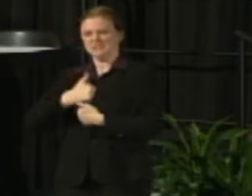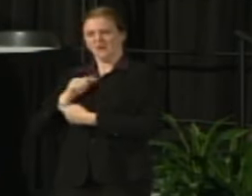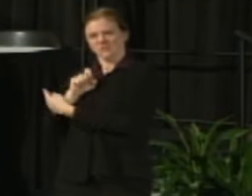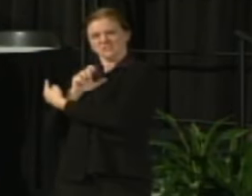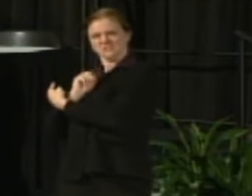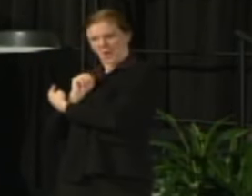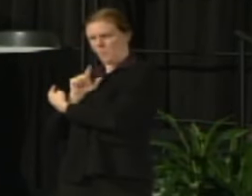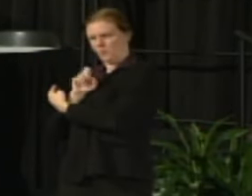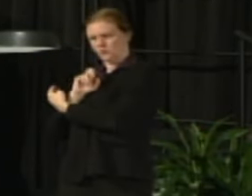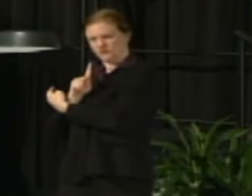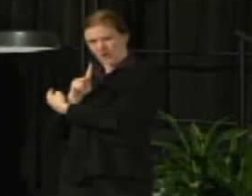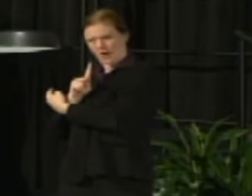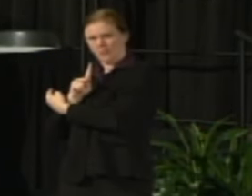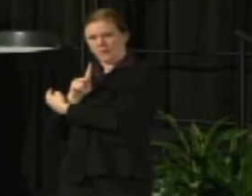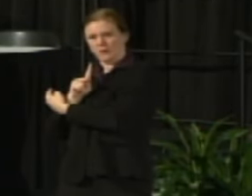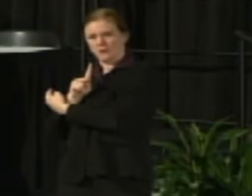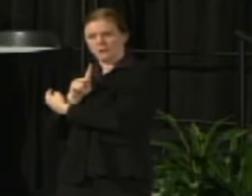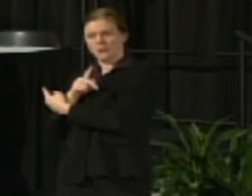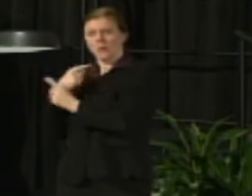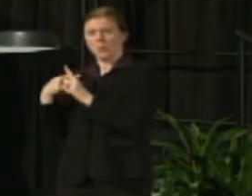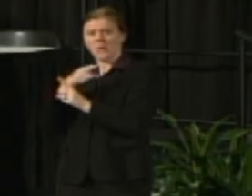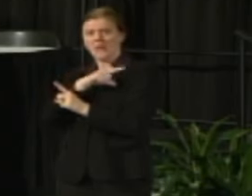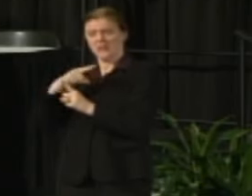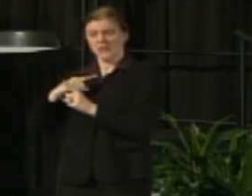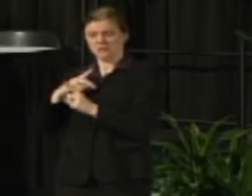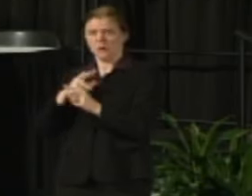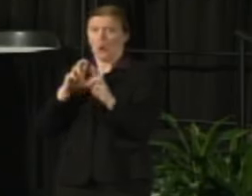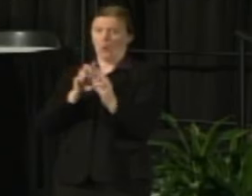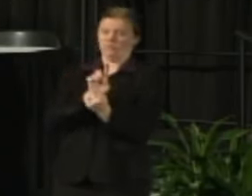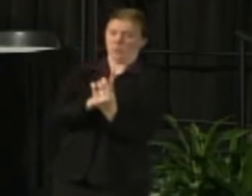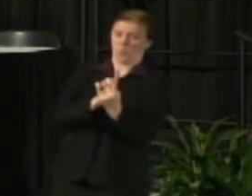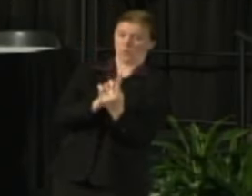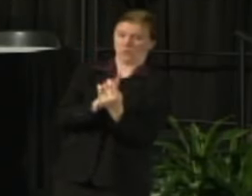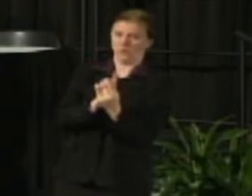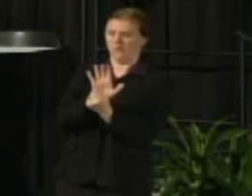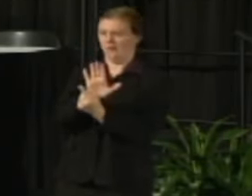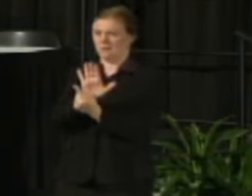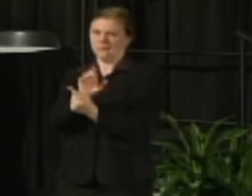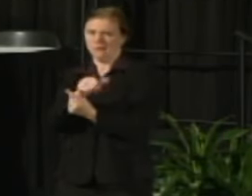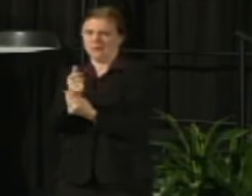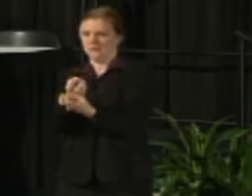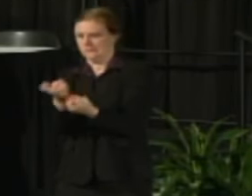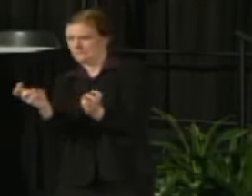with the legislators either one-on-one or with their key aides and they're very helpful